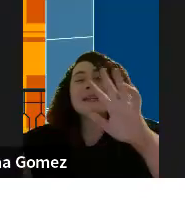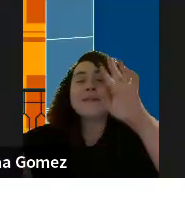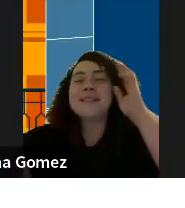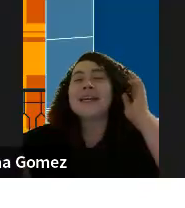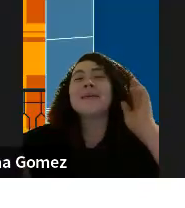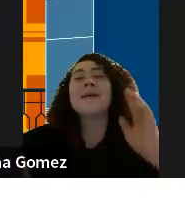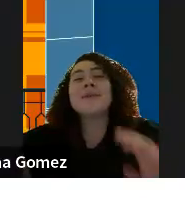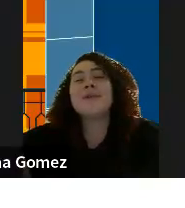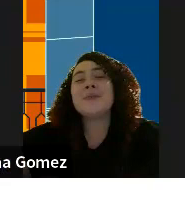is also continually working to push legislation supporting disability history by educating and meeting with legislative officials.